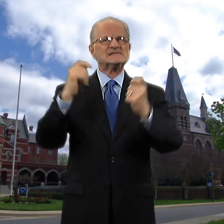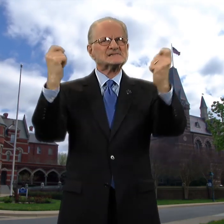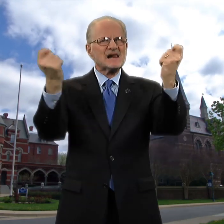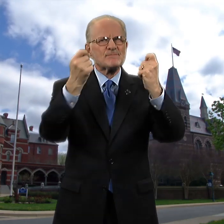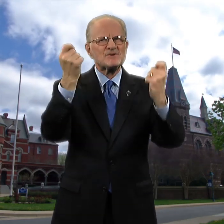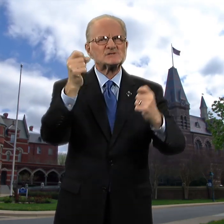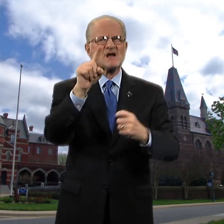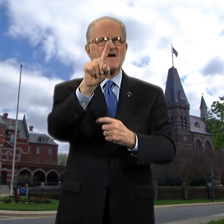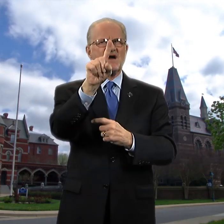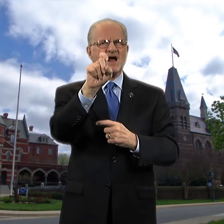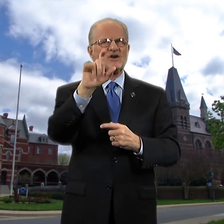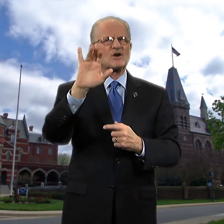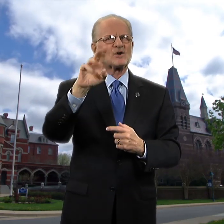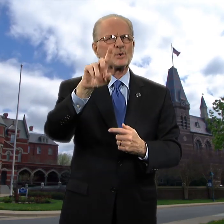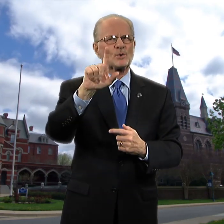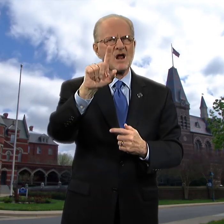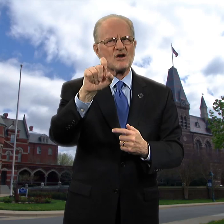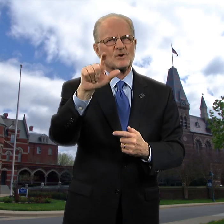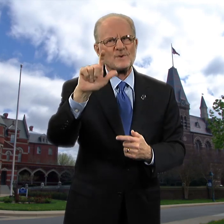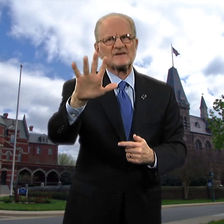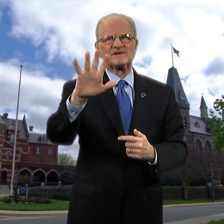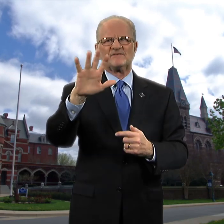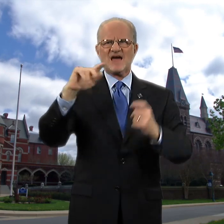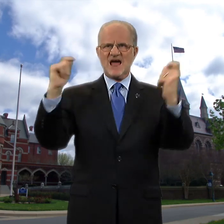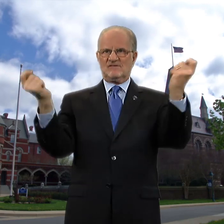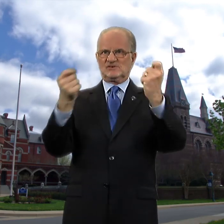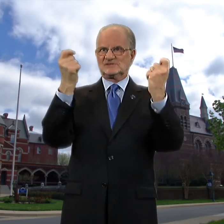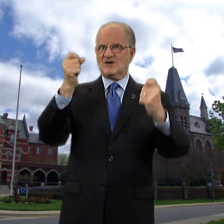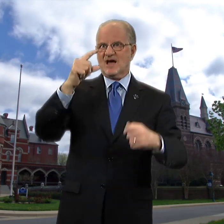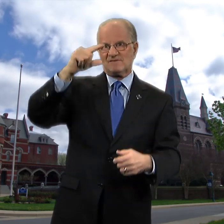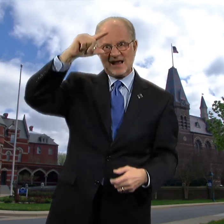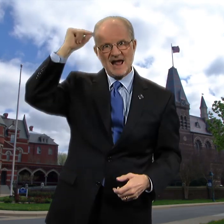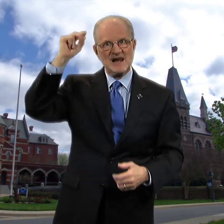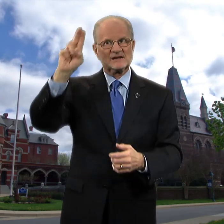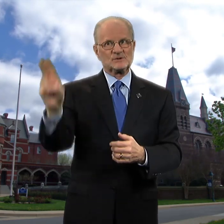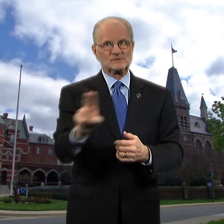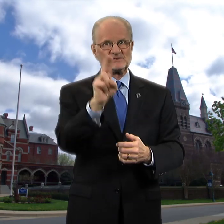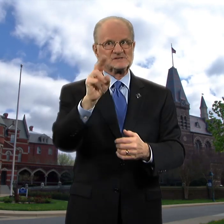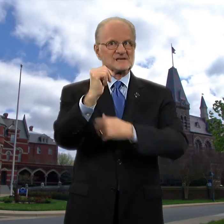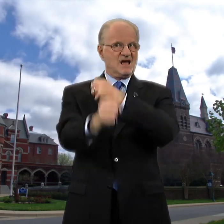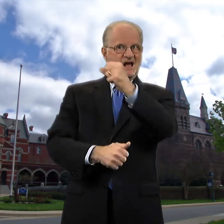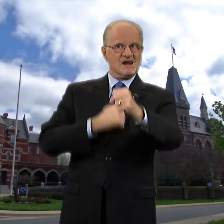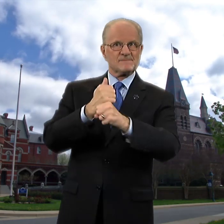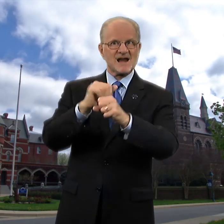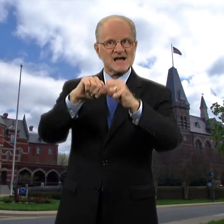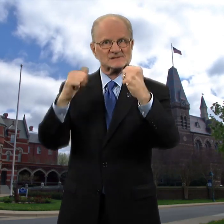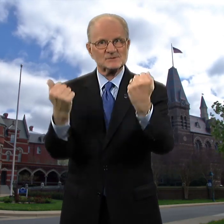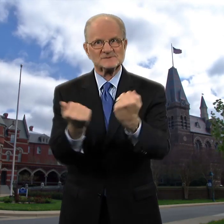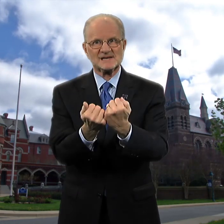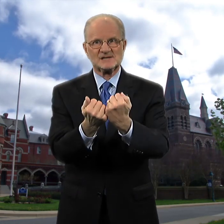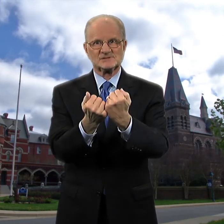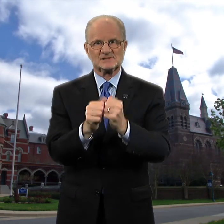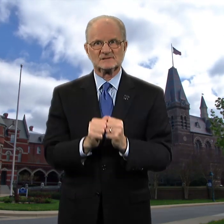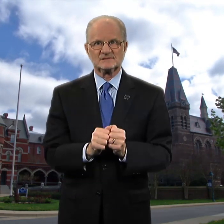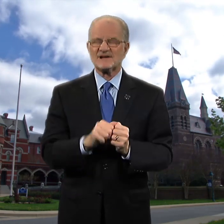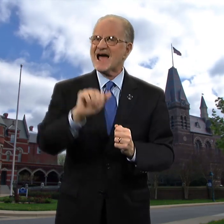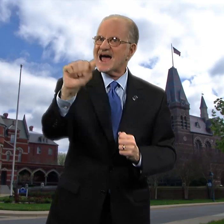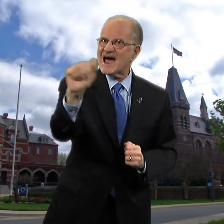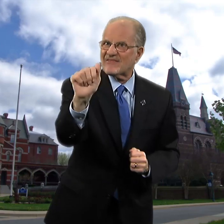celebration of the 125th anniversary of the Gallaudet University Alumni Association,